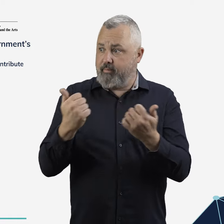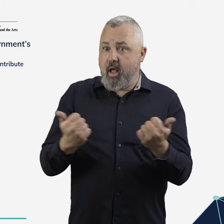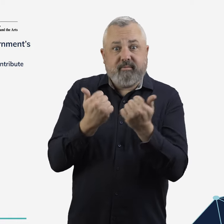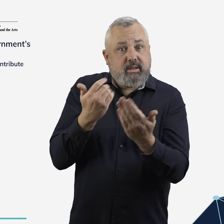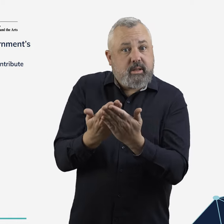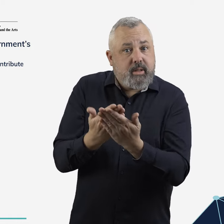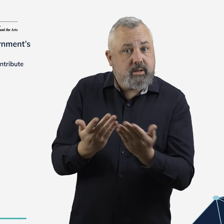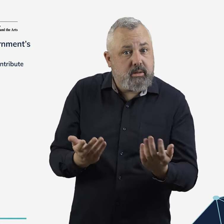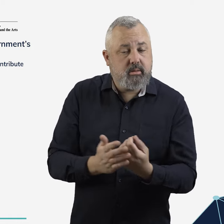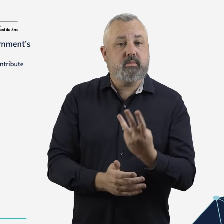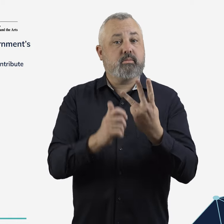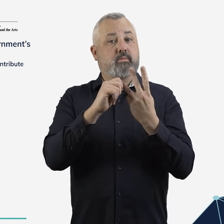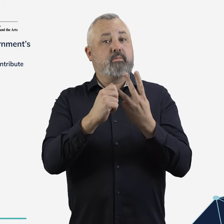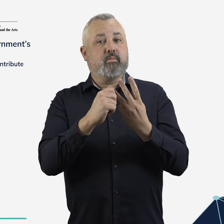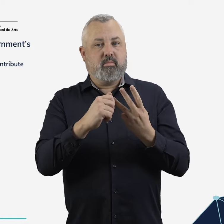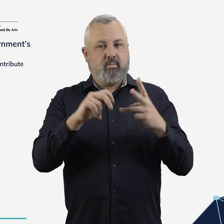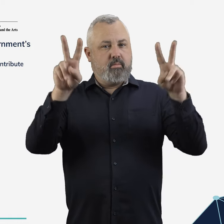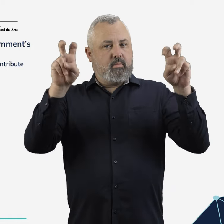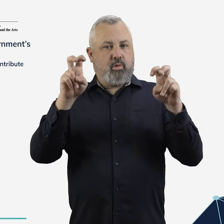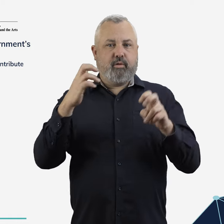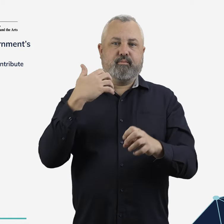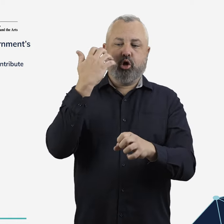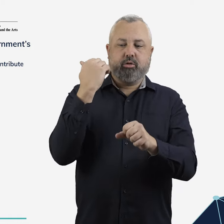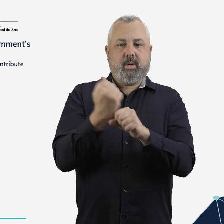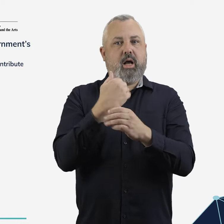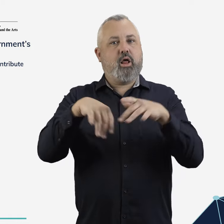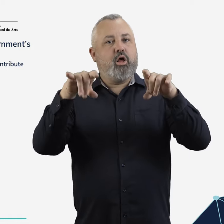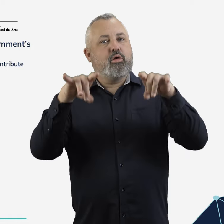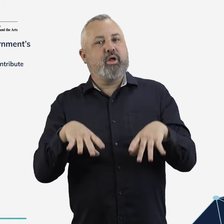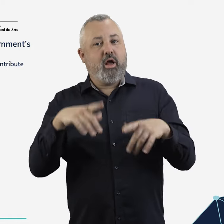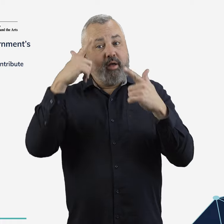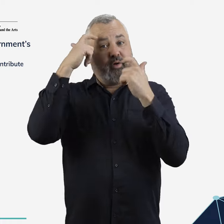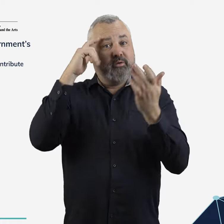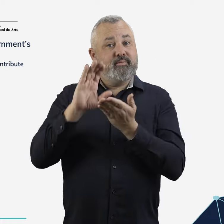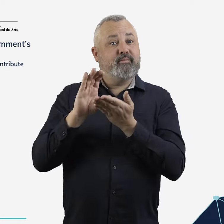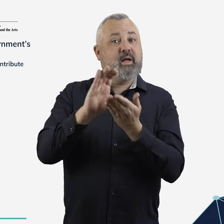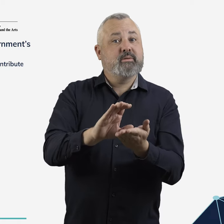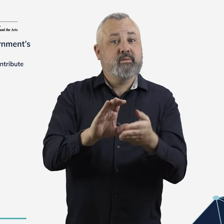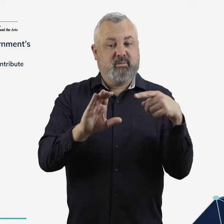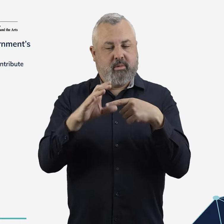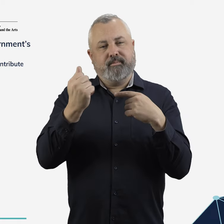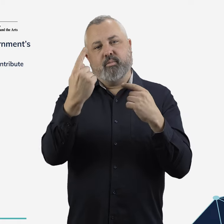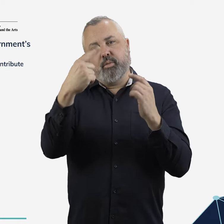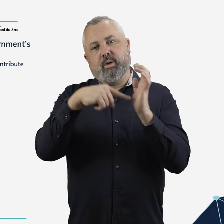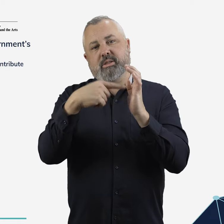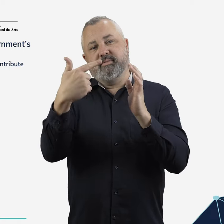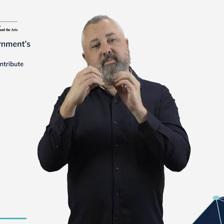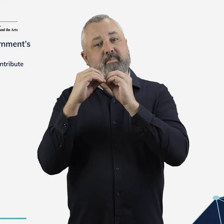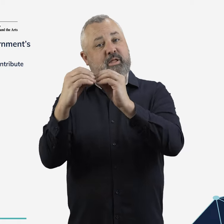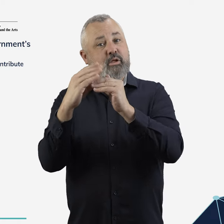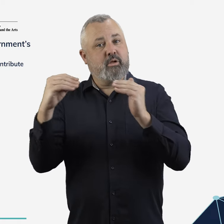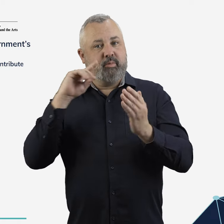Australian Renewable Energy Agency Sustainable Aviation Fuel Funding Initiative has allocated for activities to